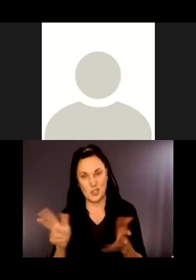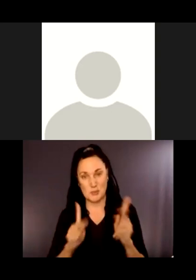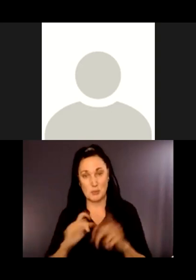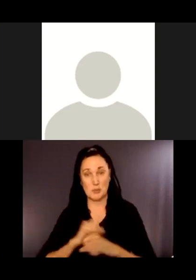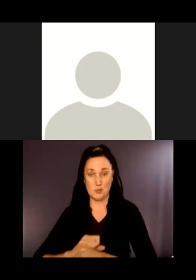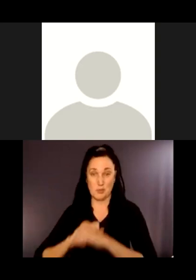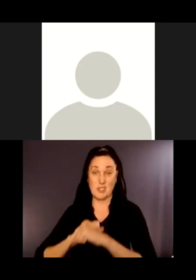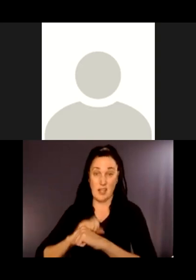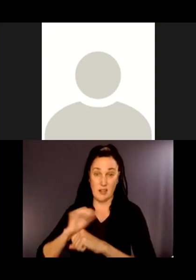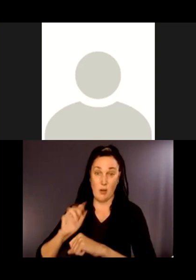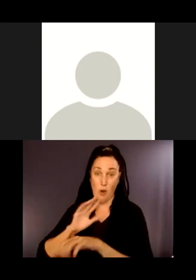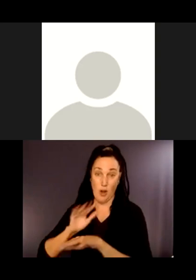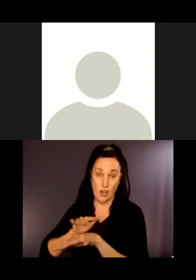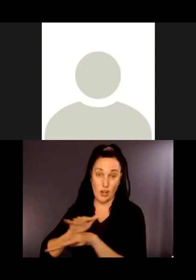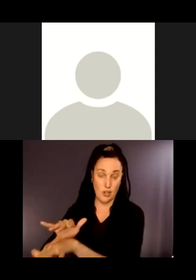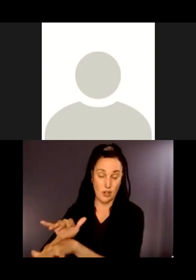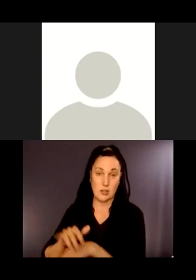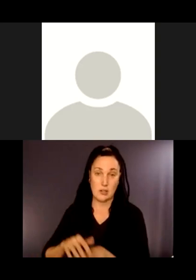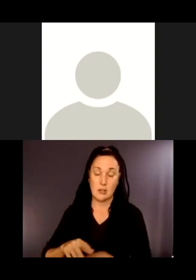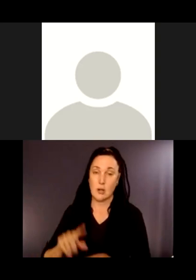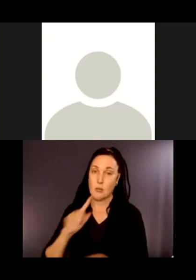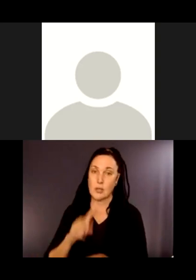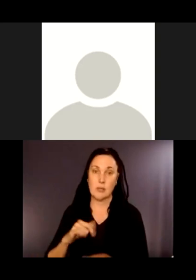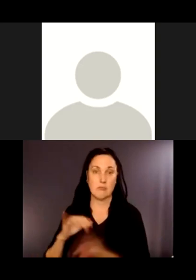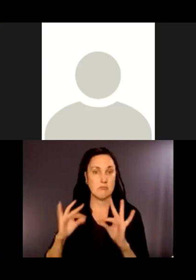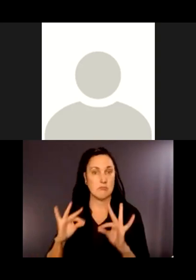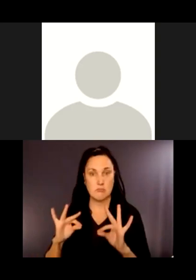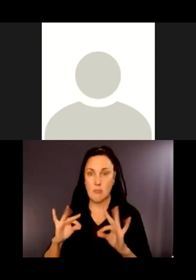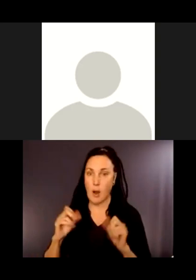It's really a rare chance to restore an urban salmon run.